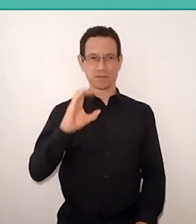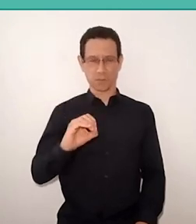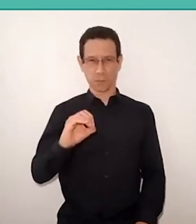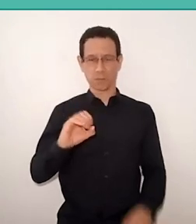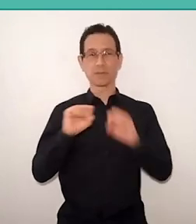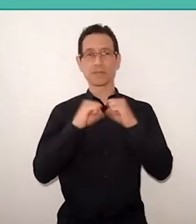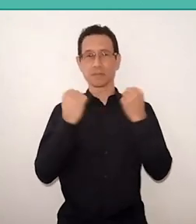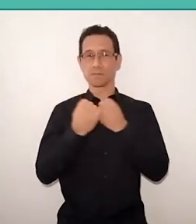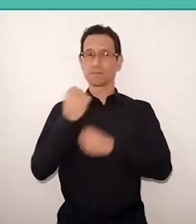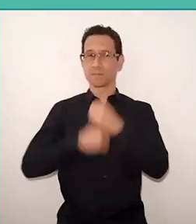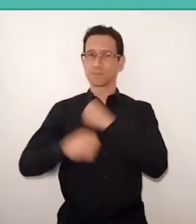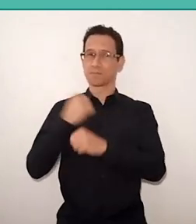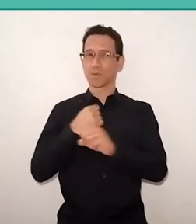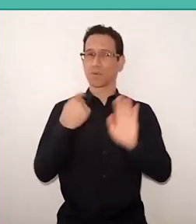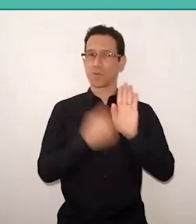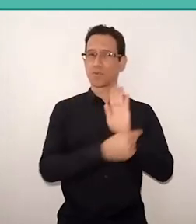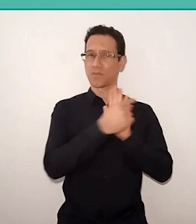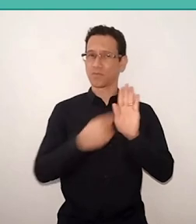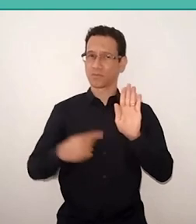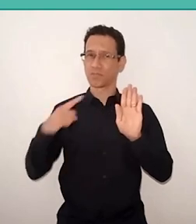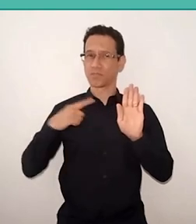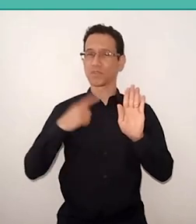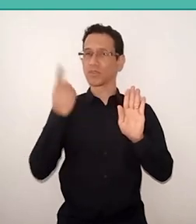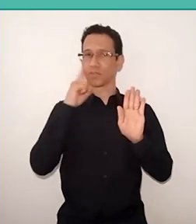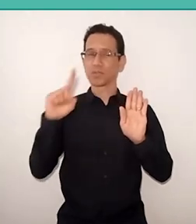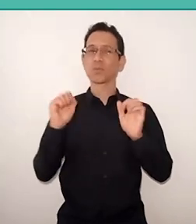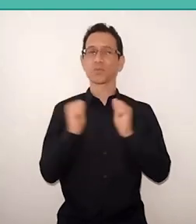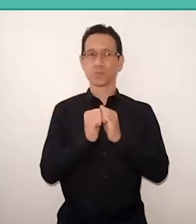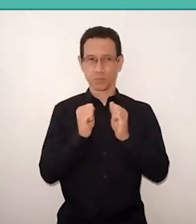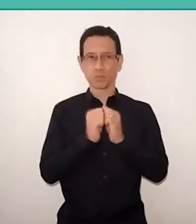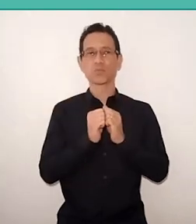and we would have a day together, in Parelheiros,